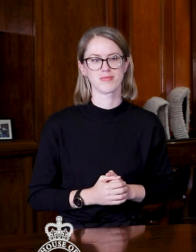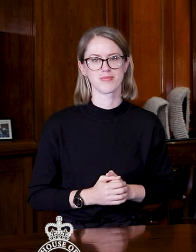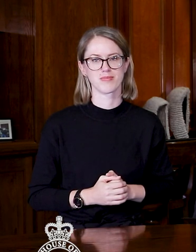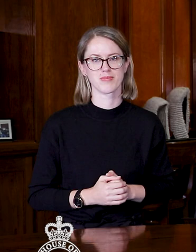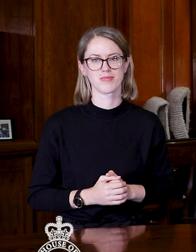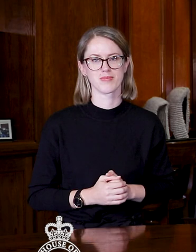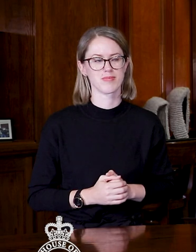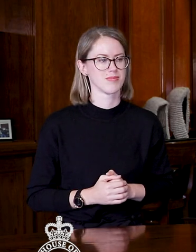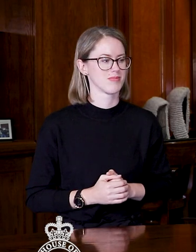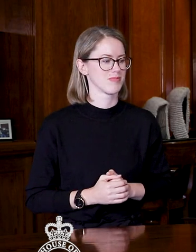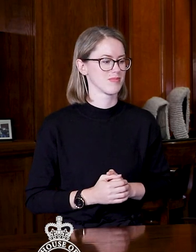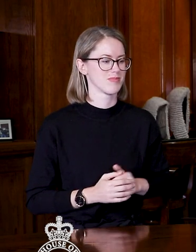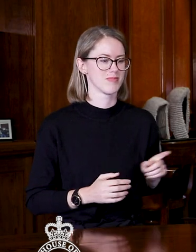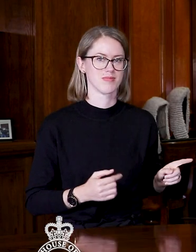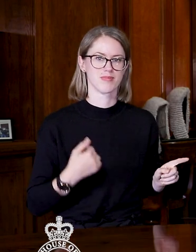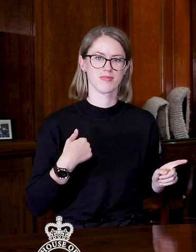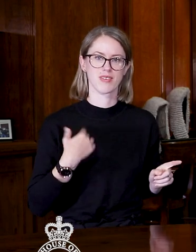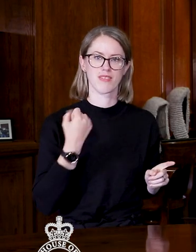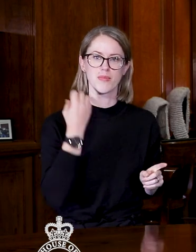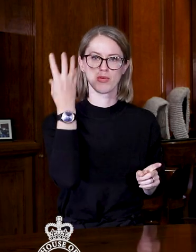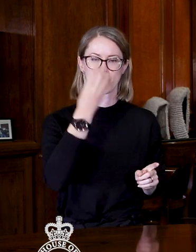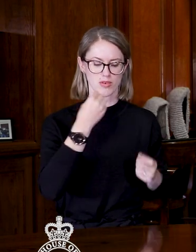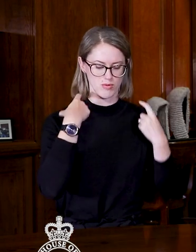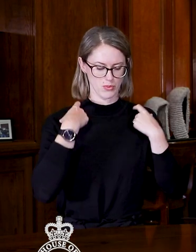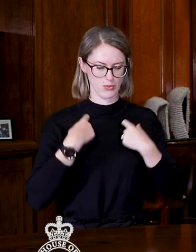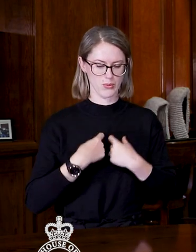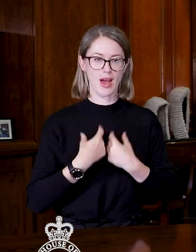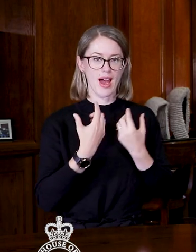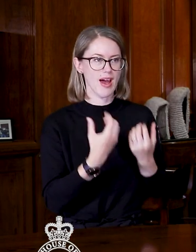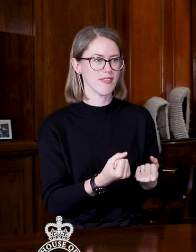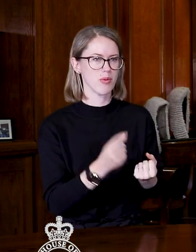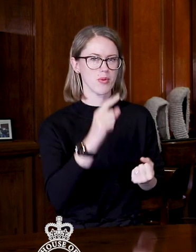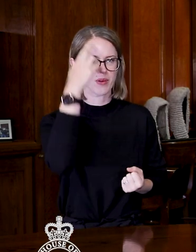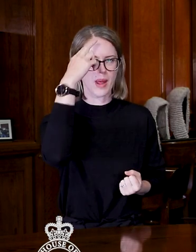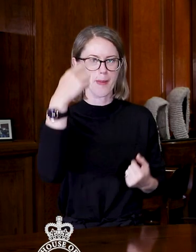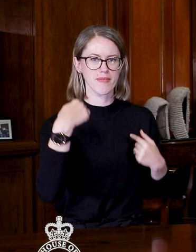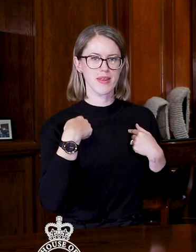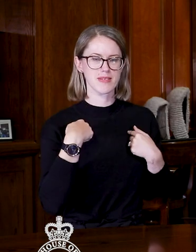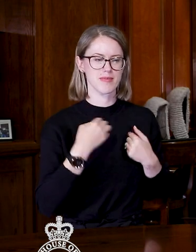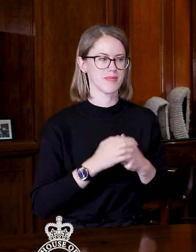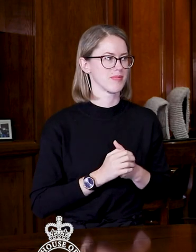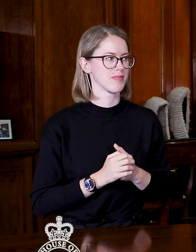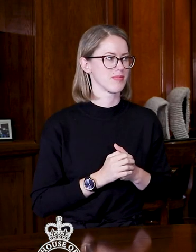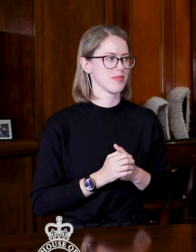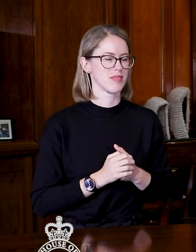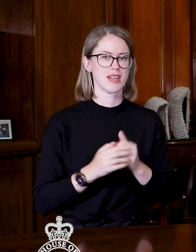> Now I've got a beautiful garland on here what do you call it? > Tēfui > Tēfui.